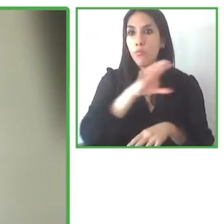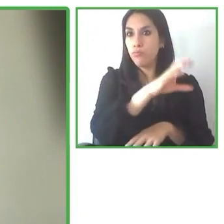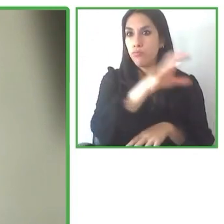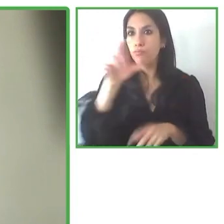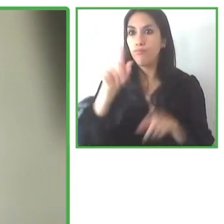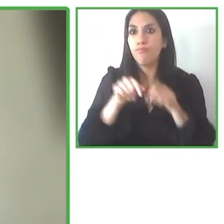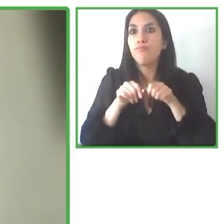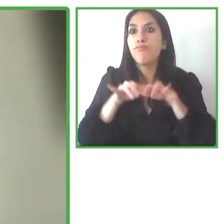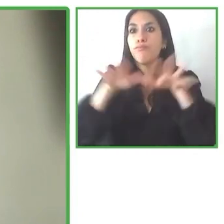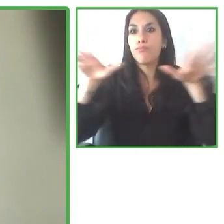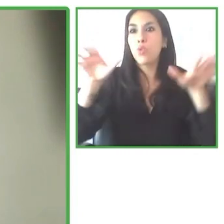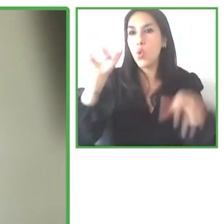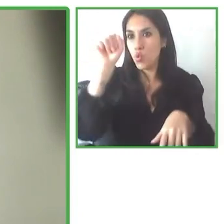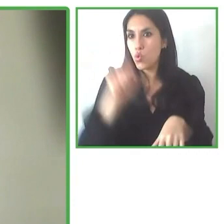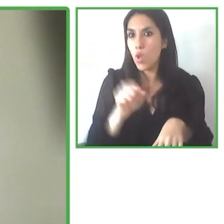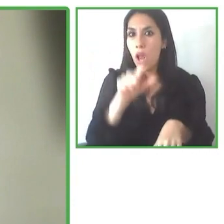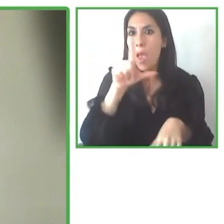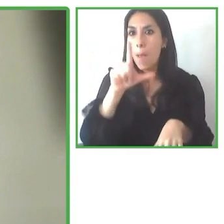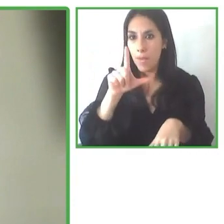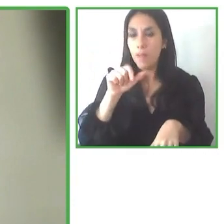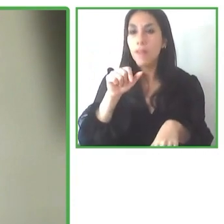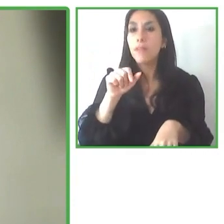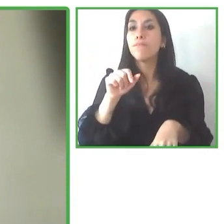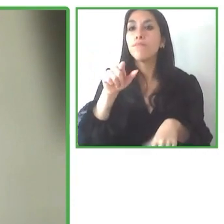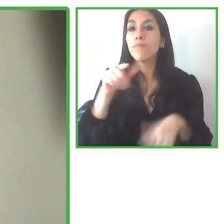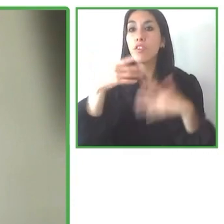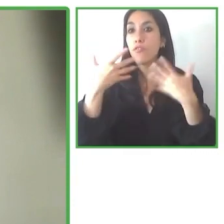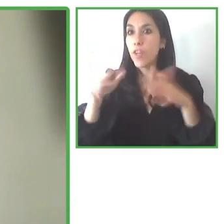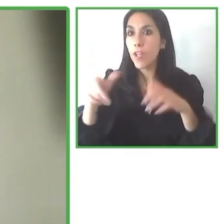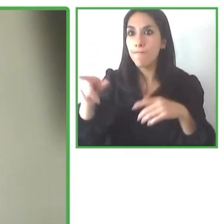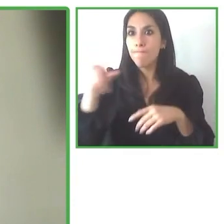We were recognized by Zero Project in 2018.